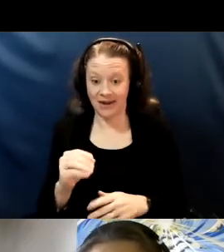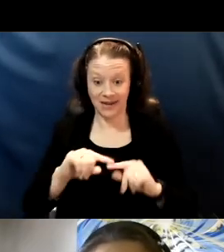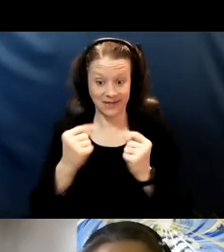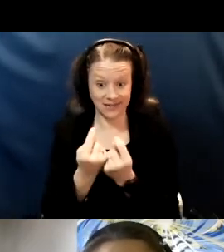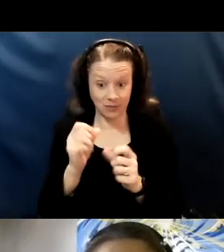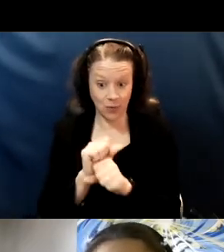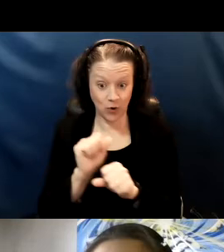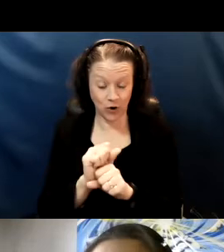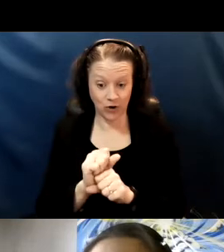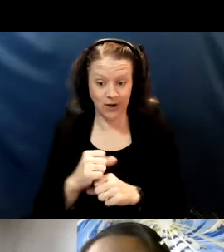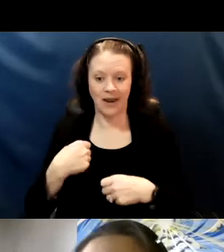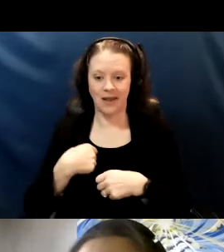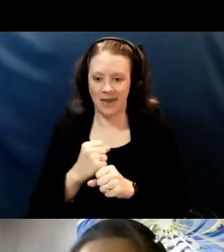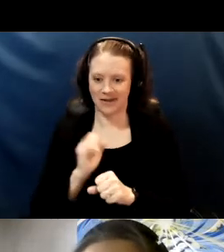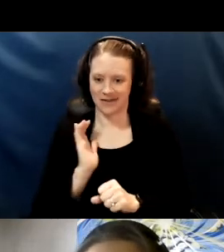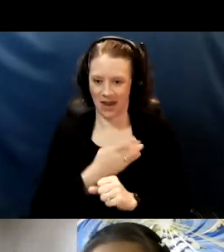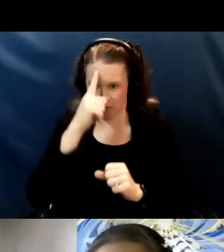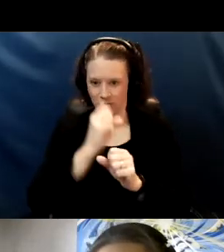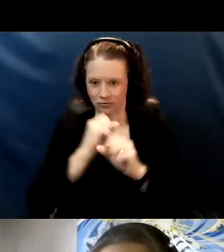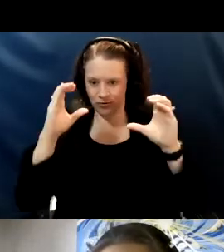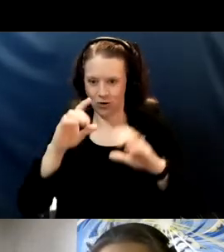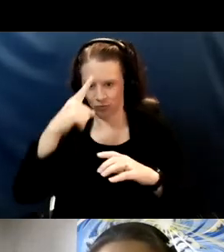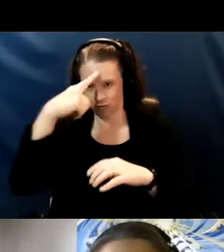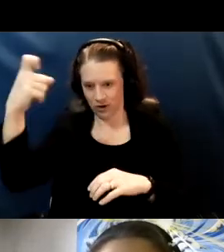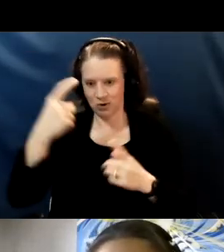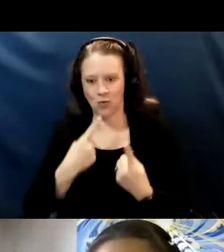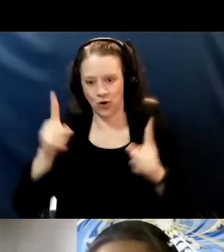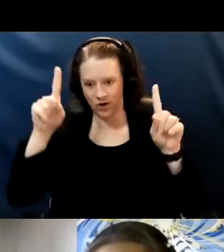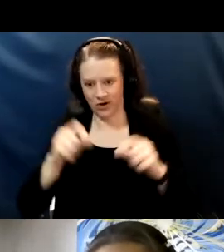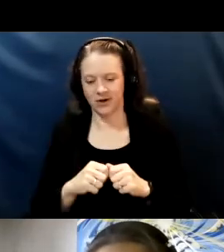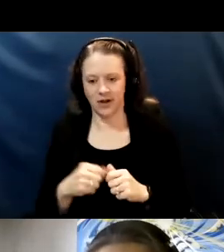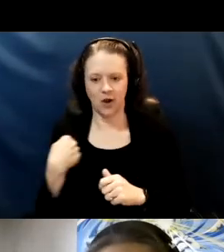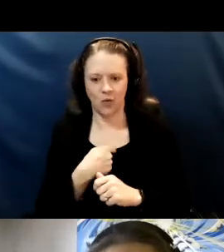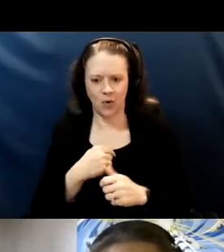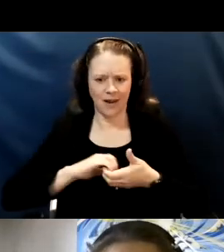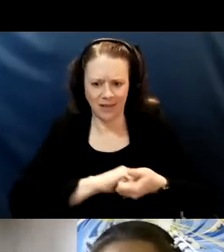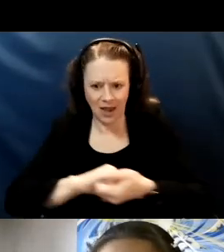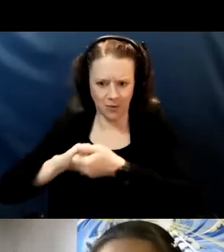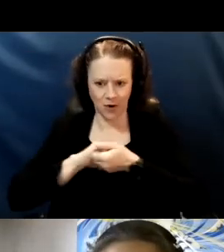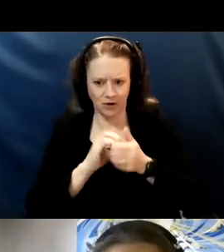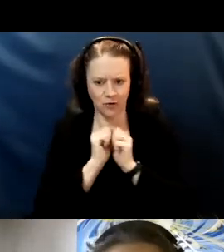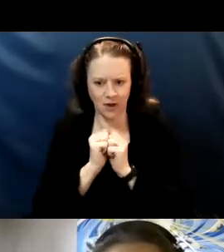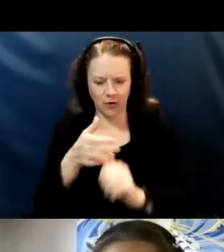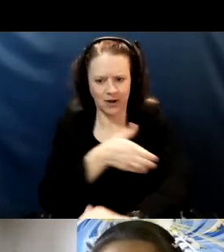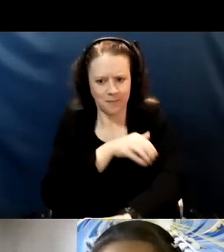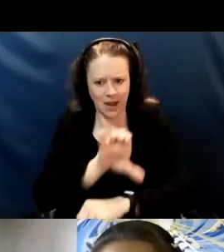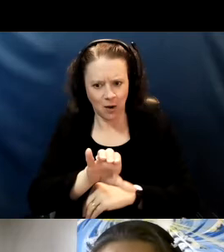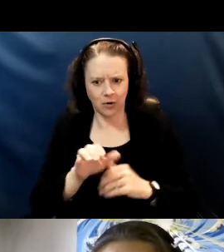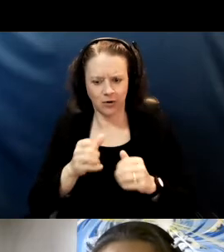and that we collaborate together and we empower each other towards a shared goal.